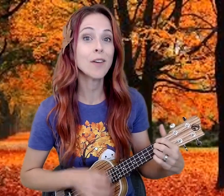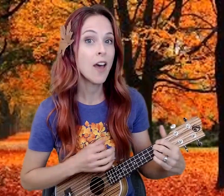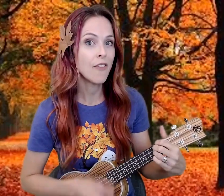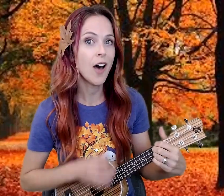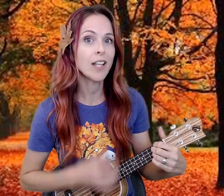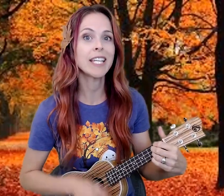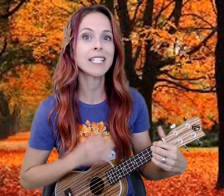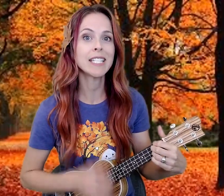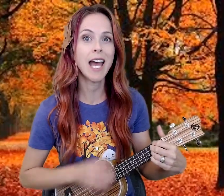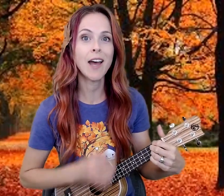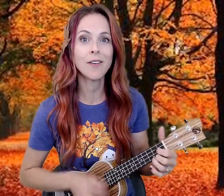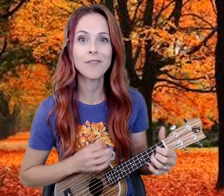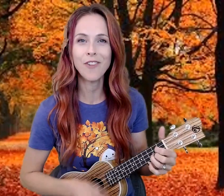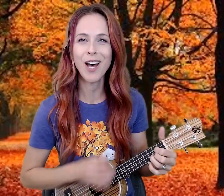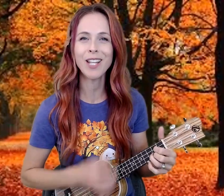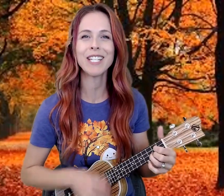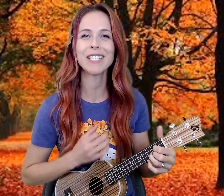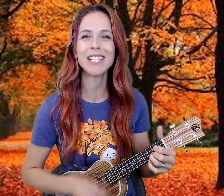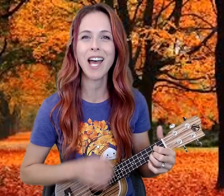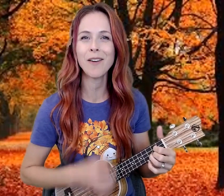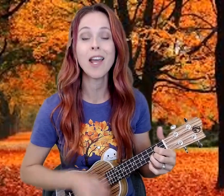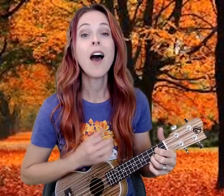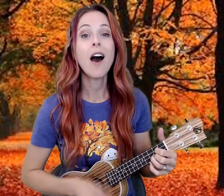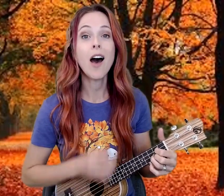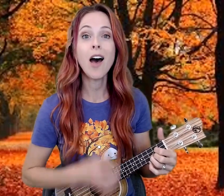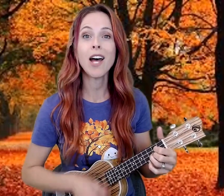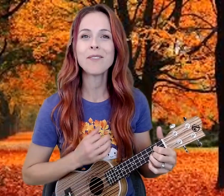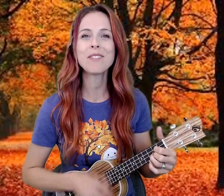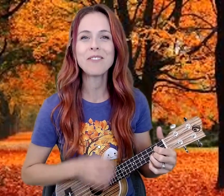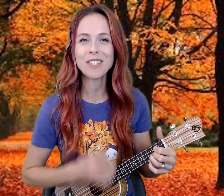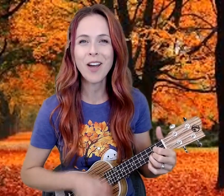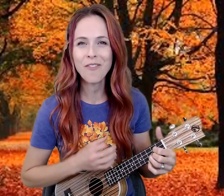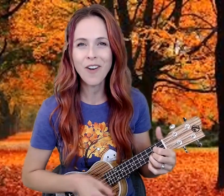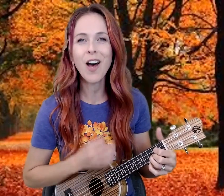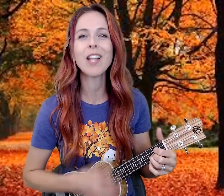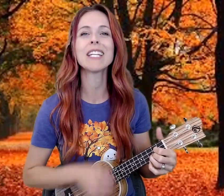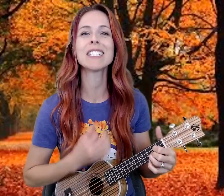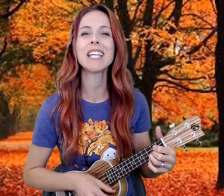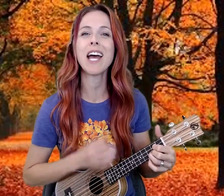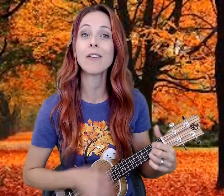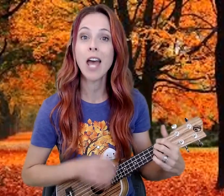falling down, falling down Autumn leaves are falling down,